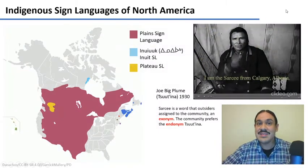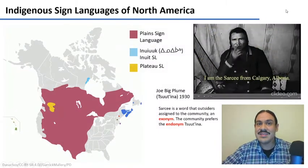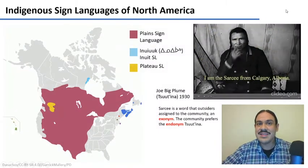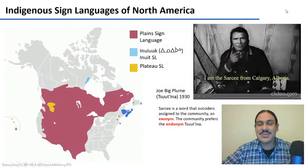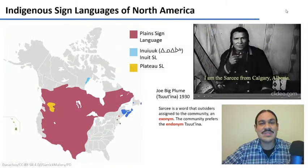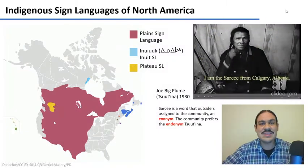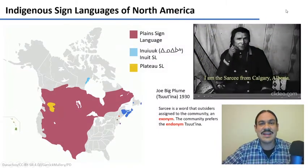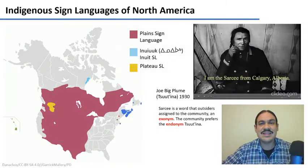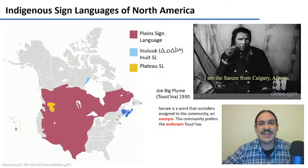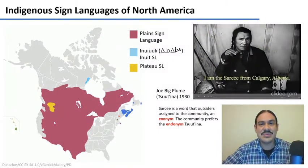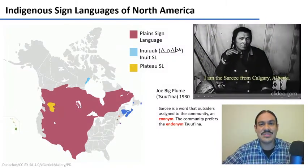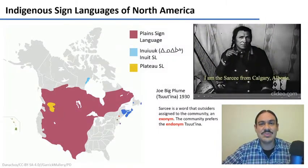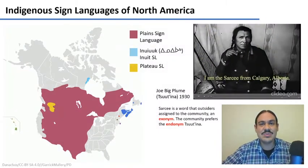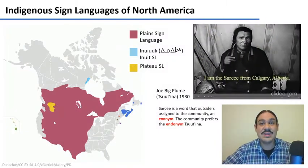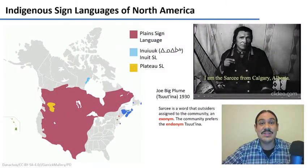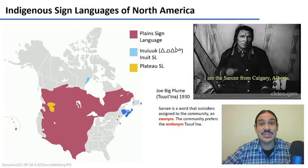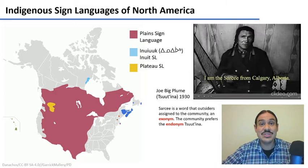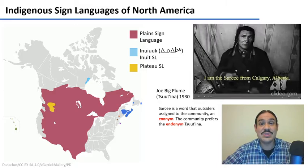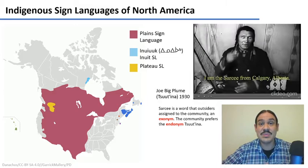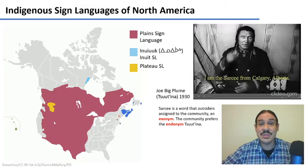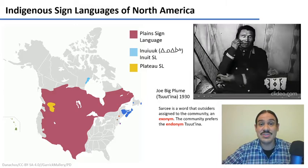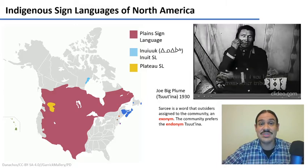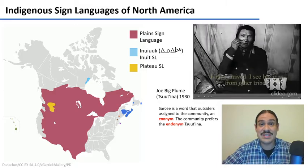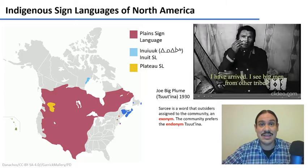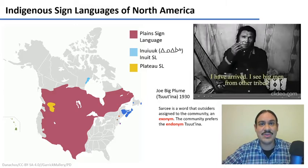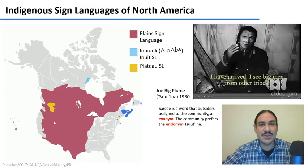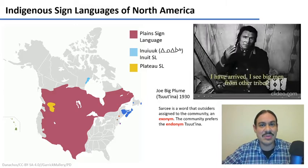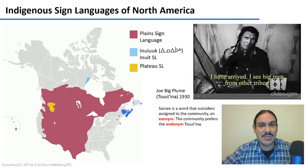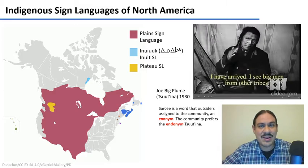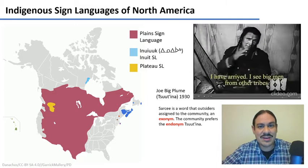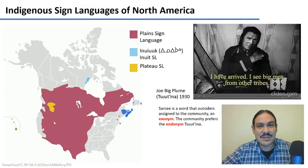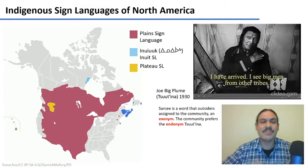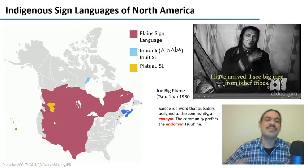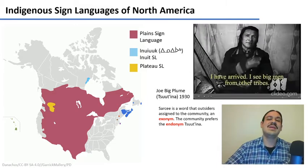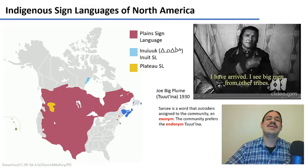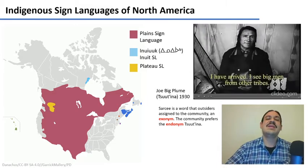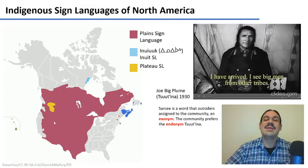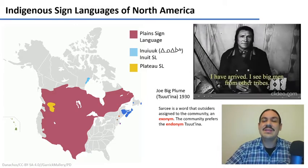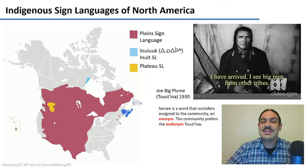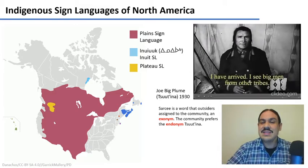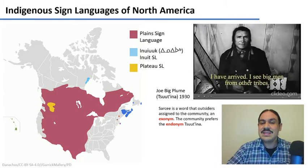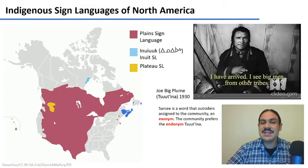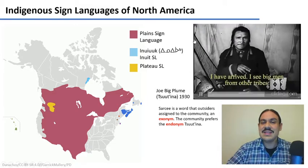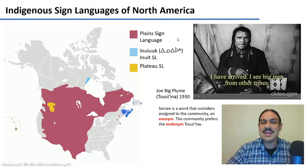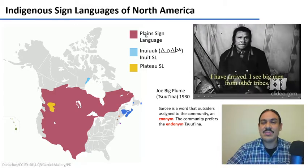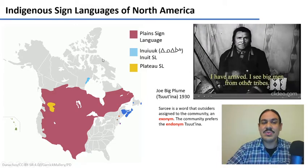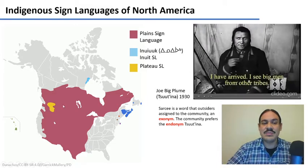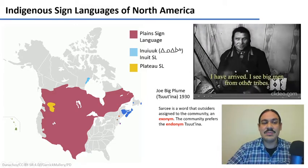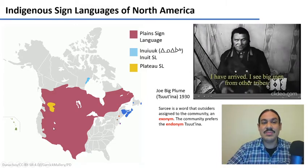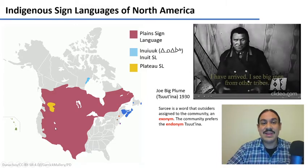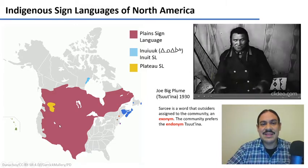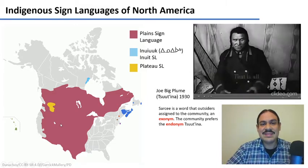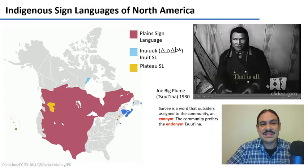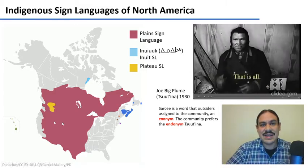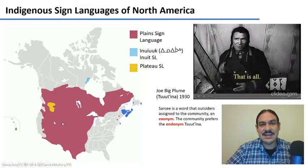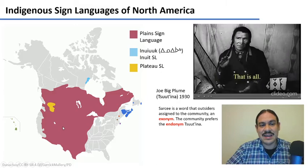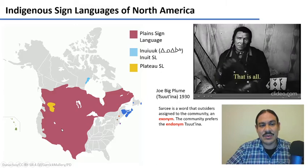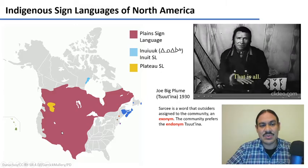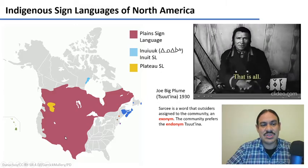language which was signed here in the western part of the us and southern canada and was used by numerous indigenous communities as a